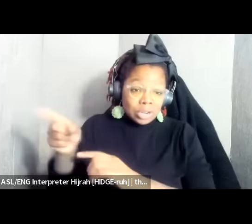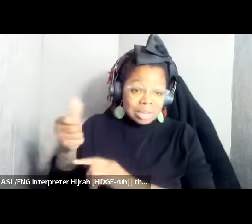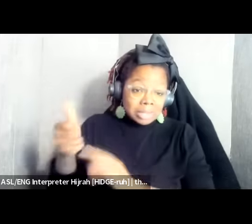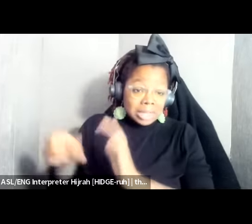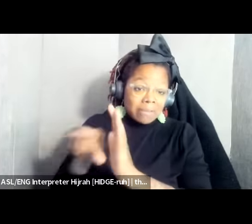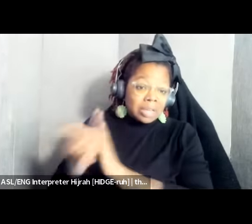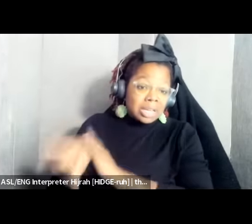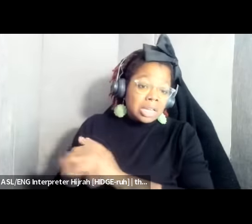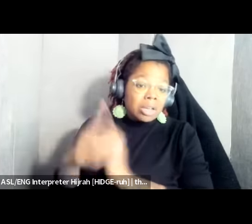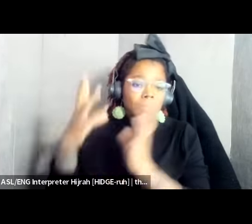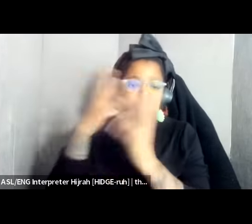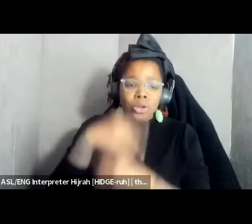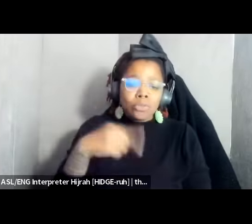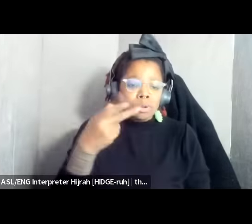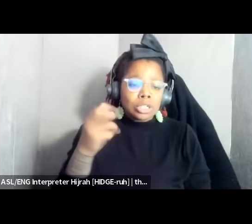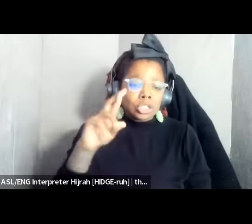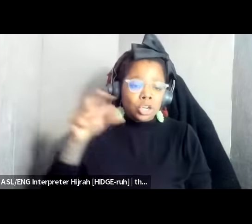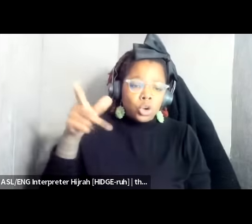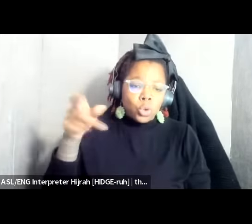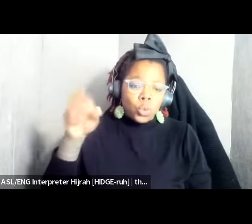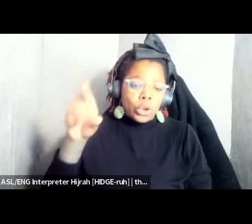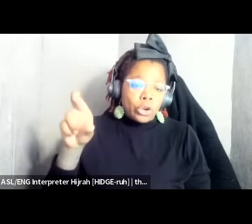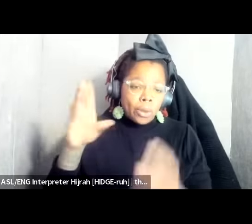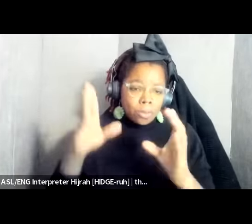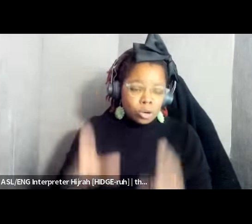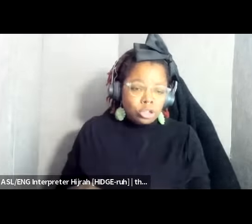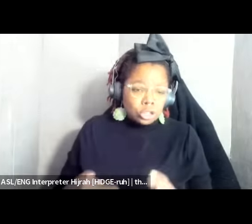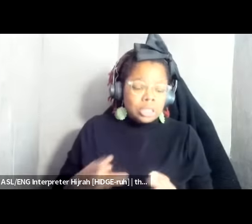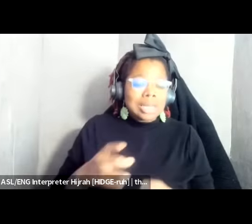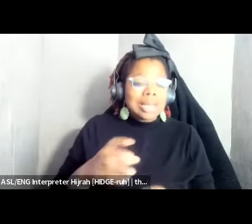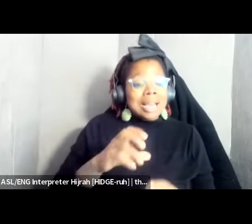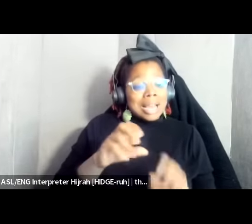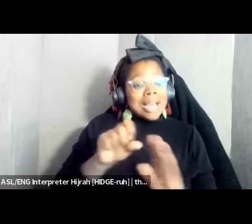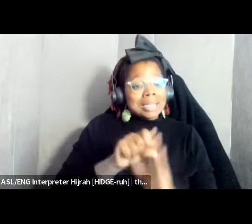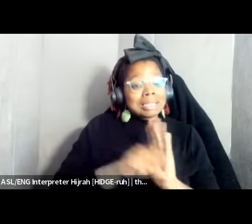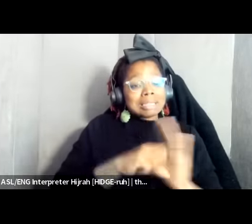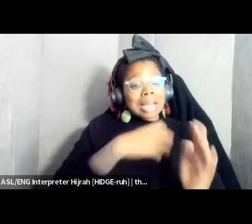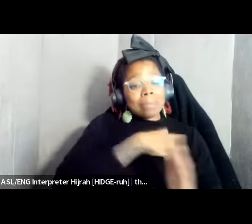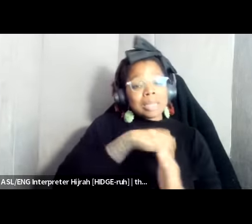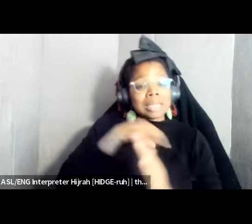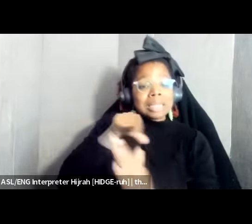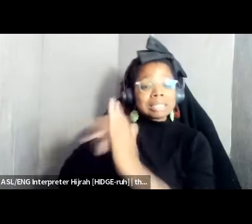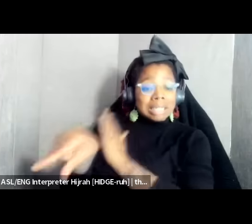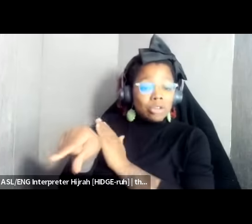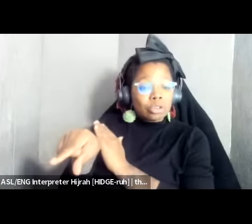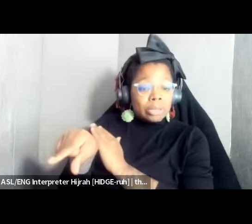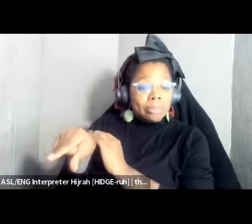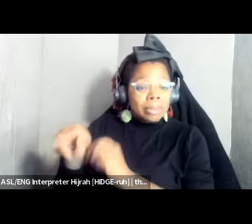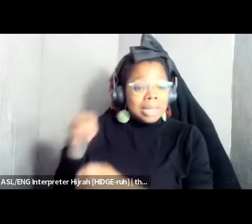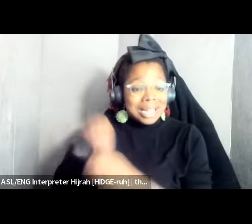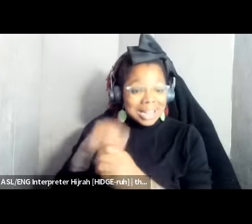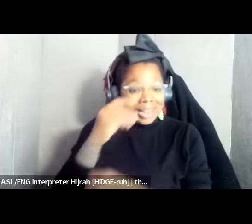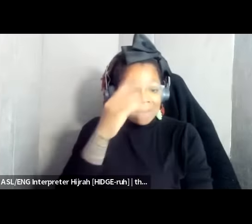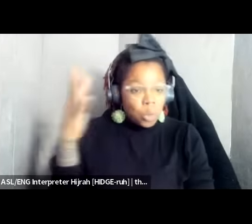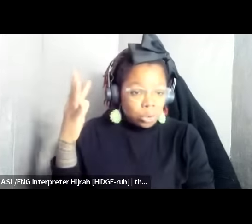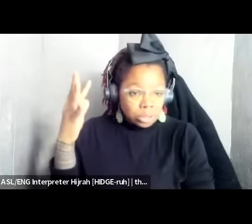queer person who was slain by state troopers in a raid in that forest and so we're seeing the ways